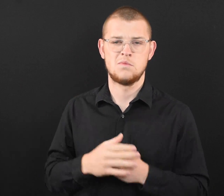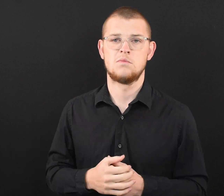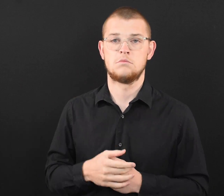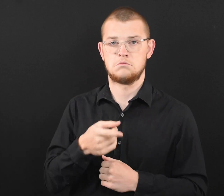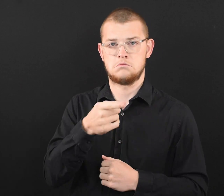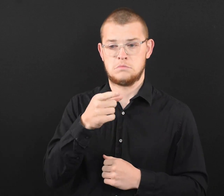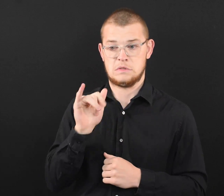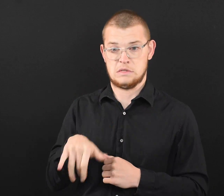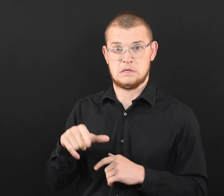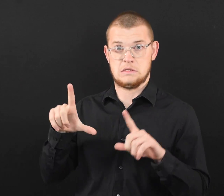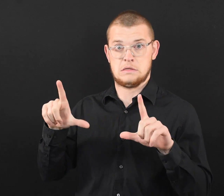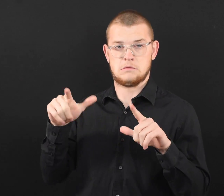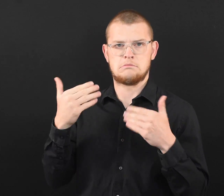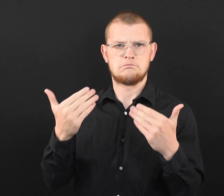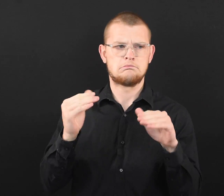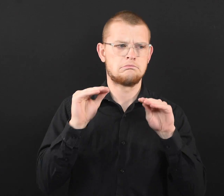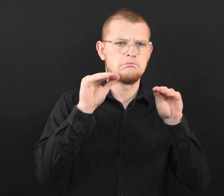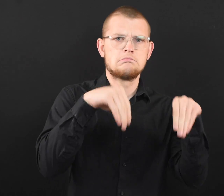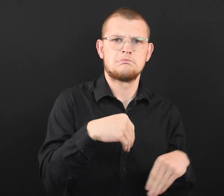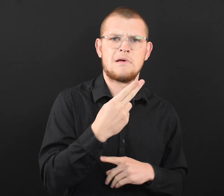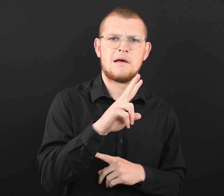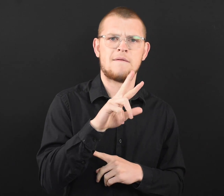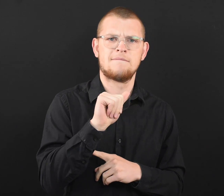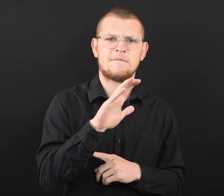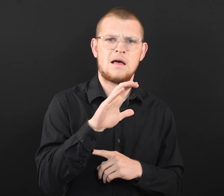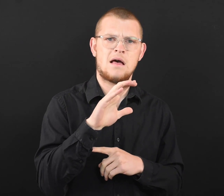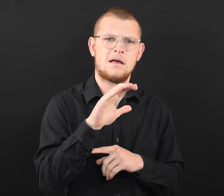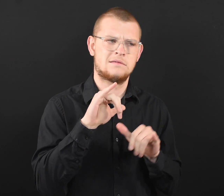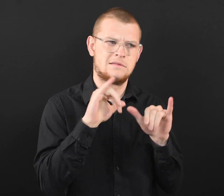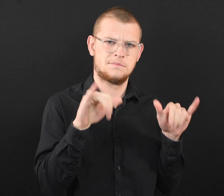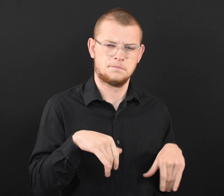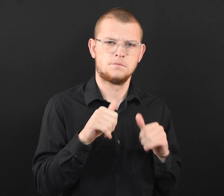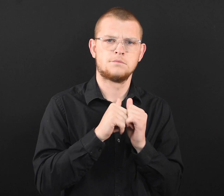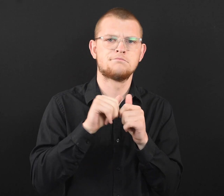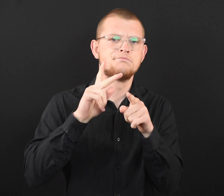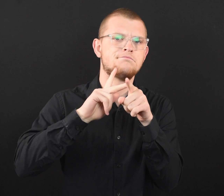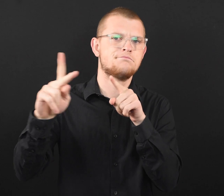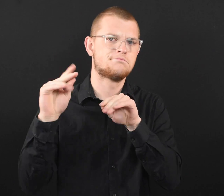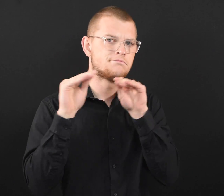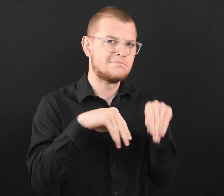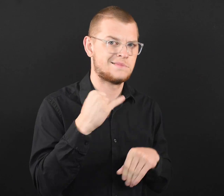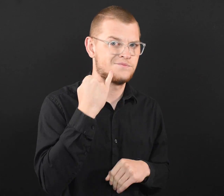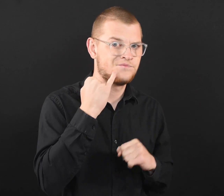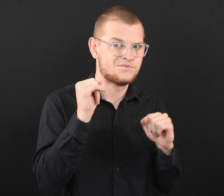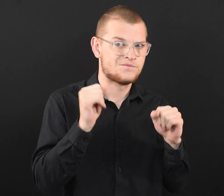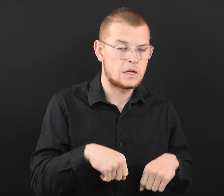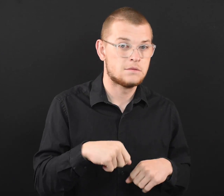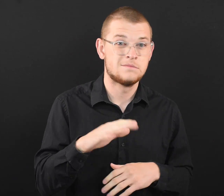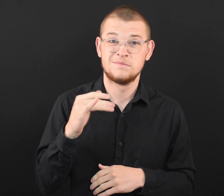They should be installed initially within the HVAC system by a professional, if possible. If that is